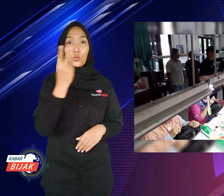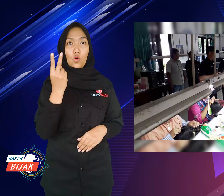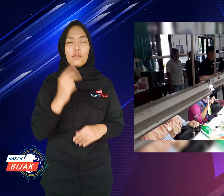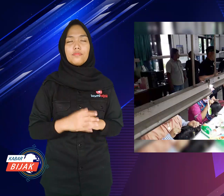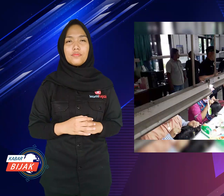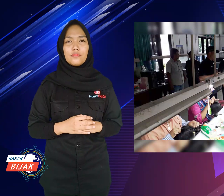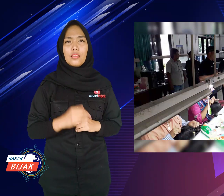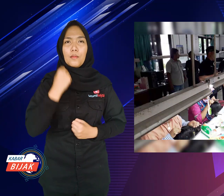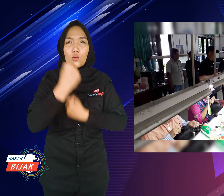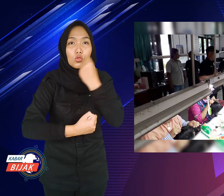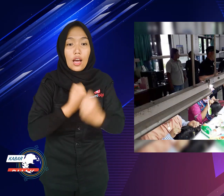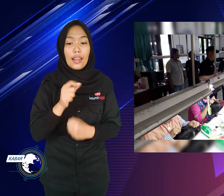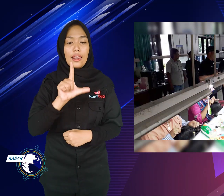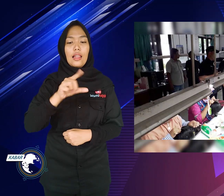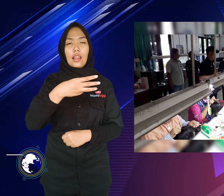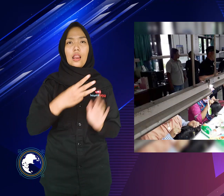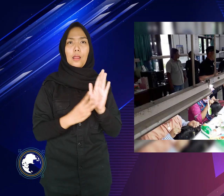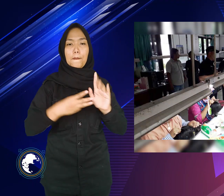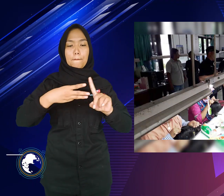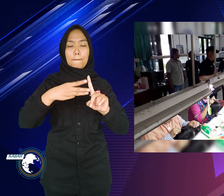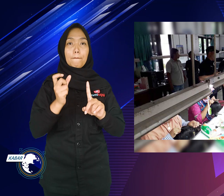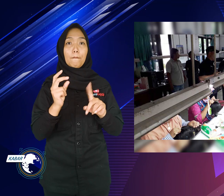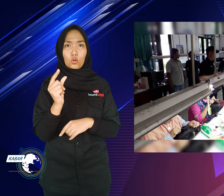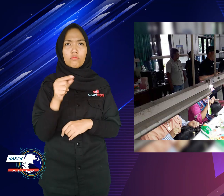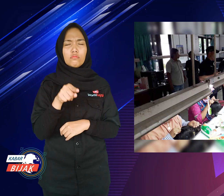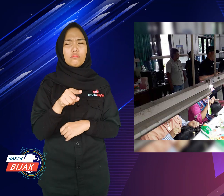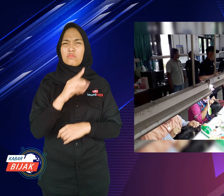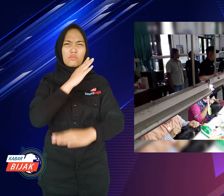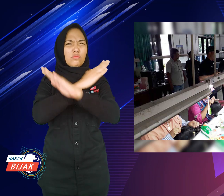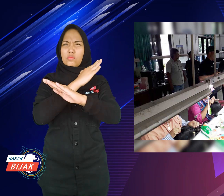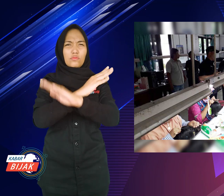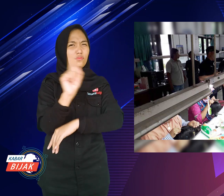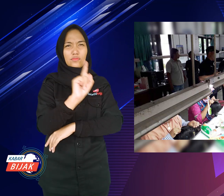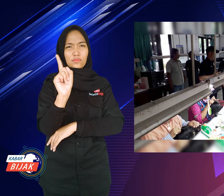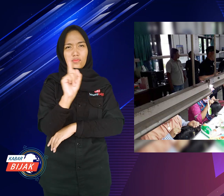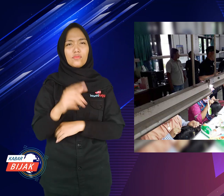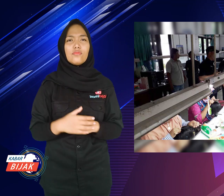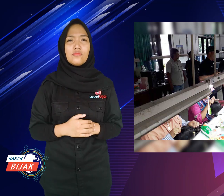2. There must be no overtime hours.